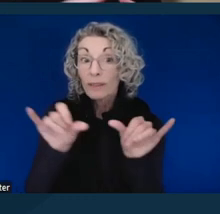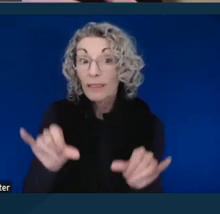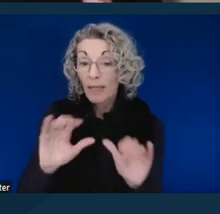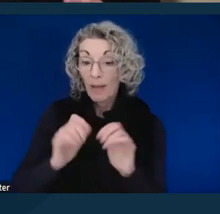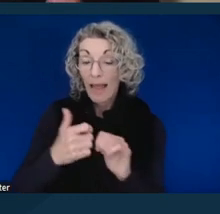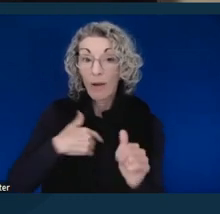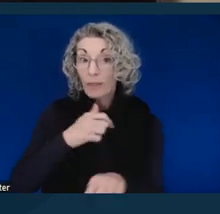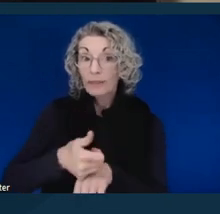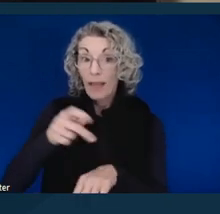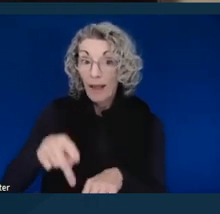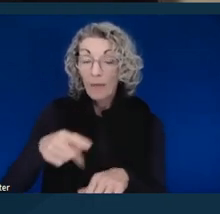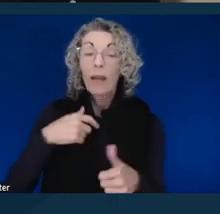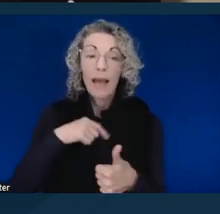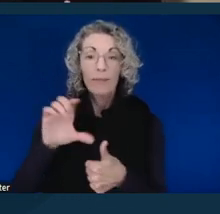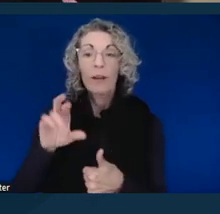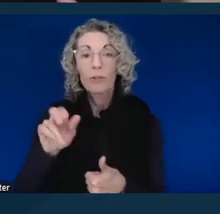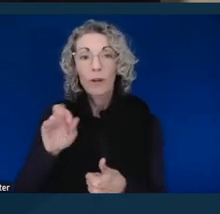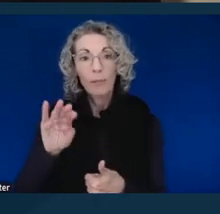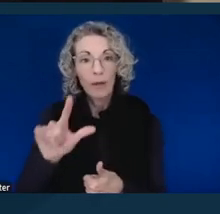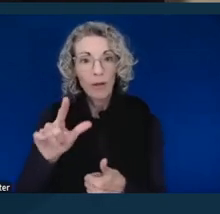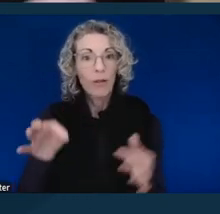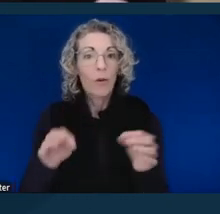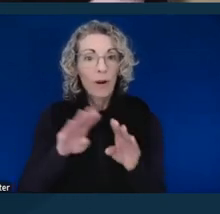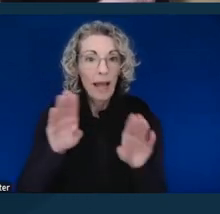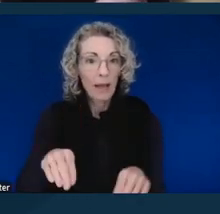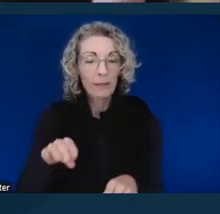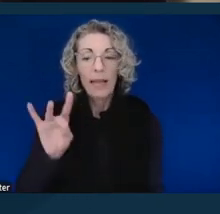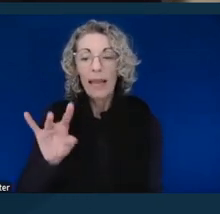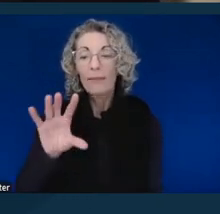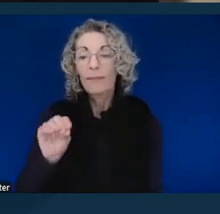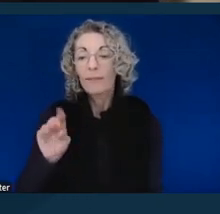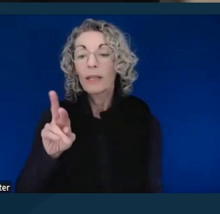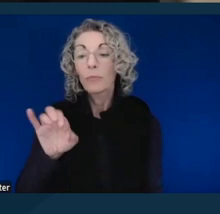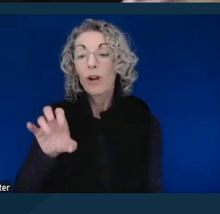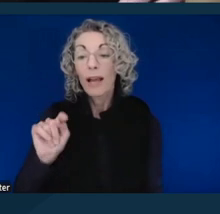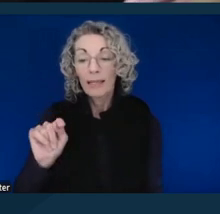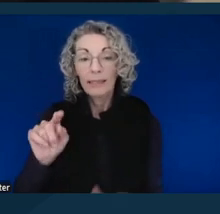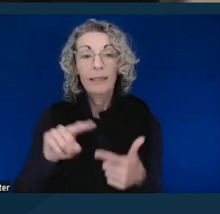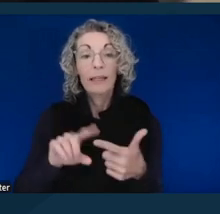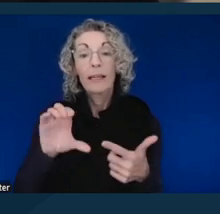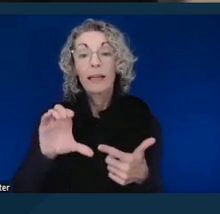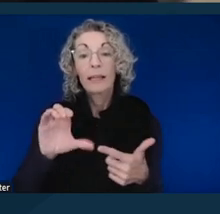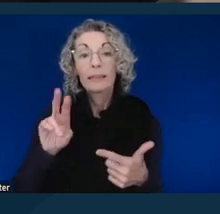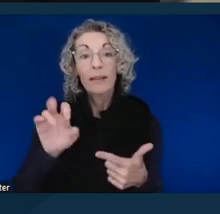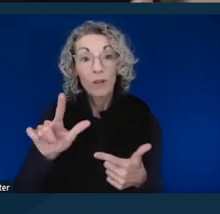we have a criminal courthouse at 850 Bryant. We have a civil courthouse at 400 McAllister.